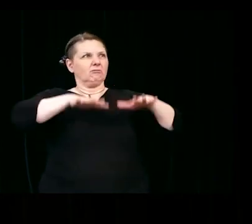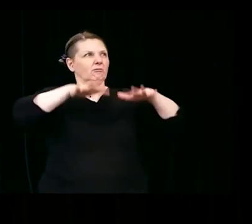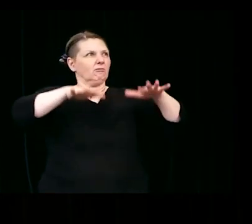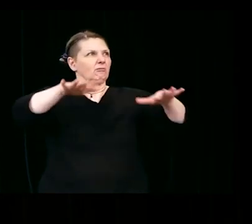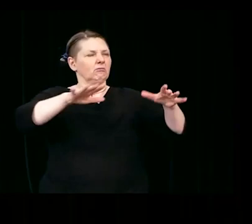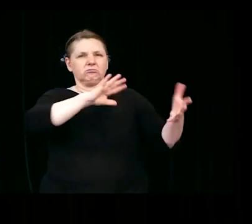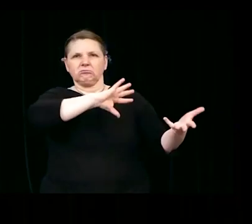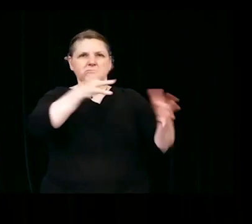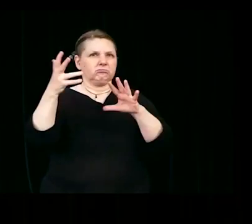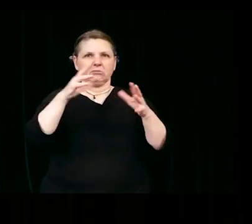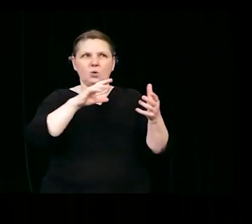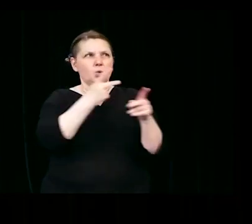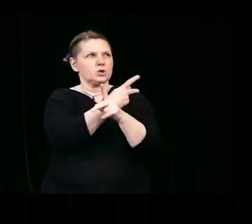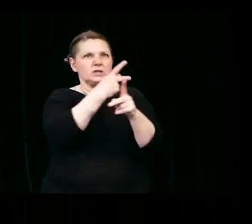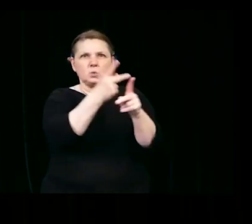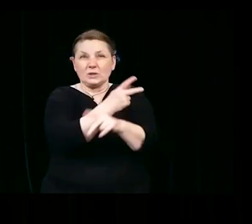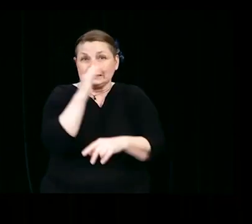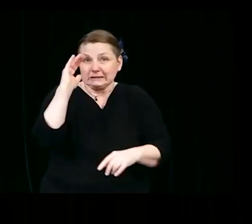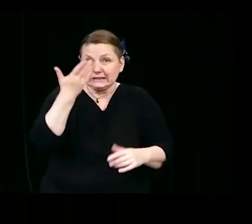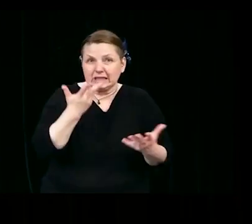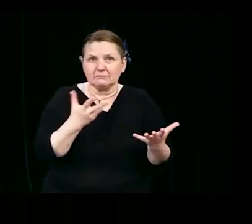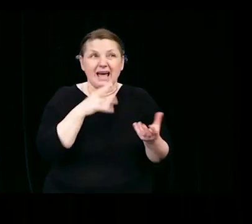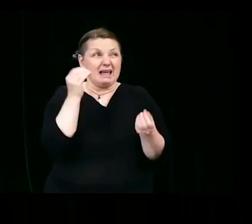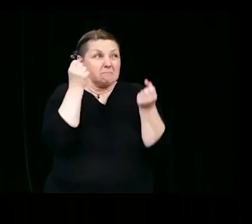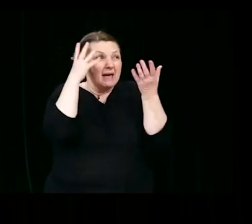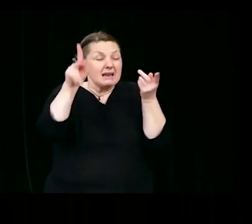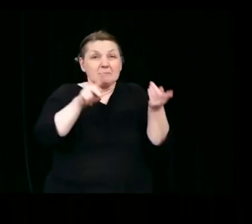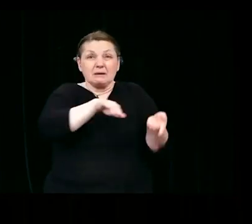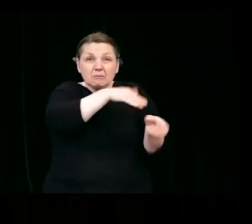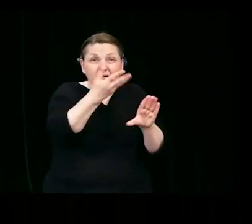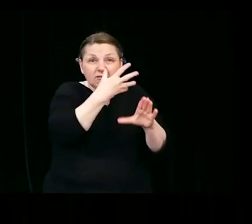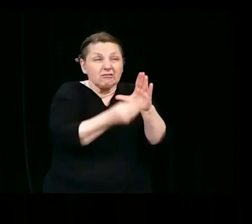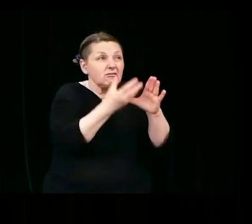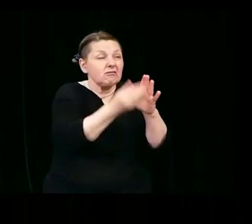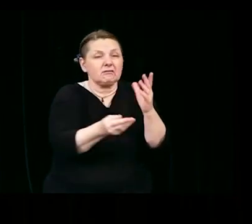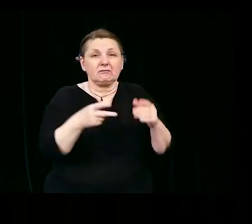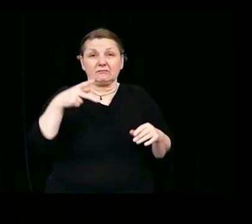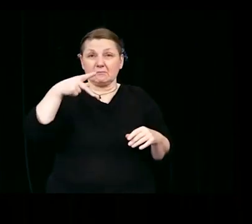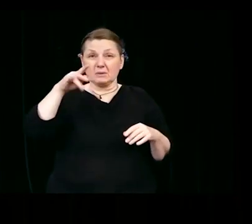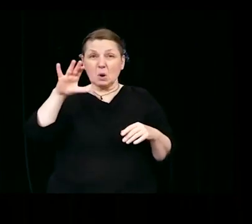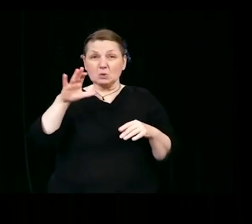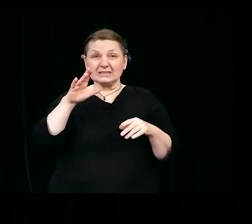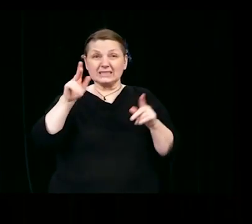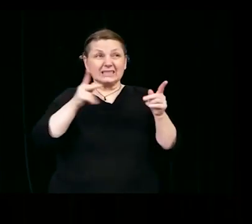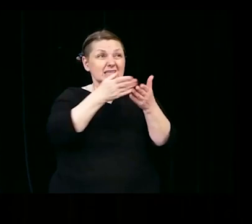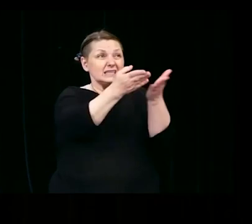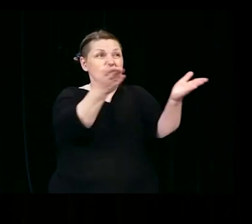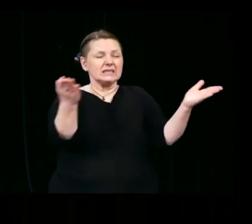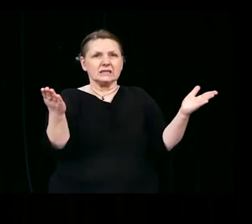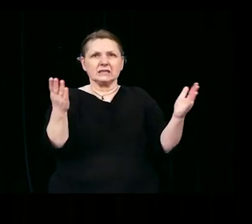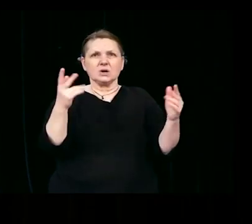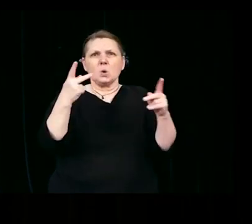to continue to wreck havoc, and so many people have died. People of color were experiencing